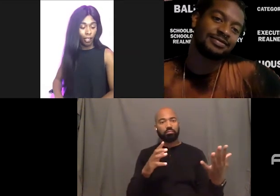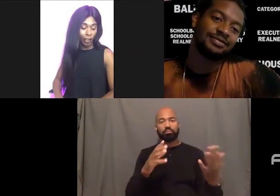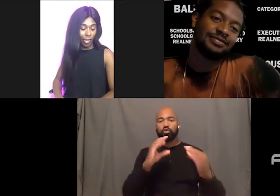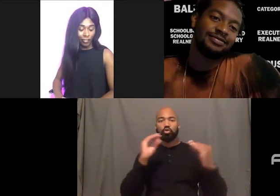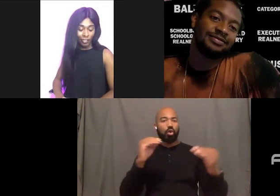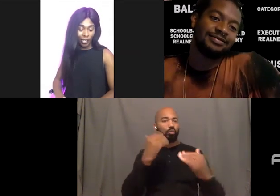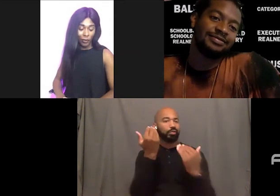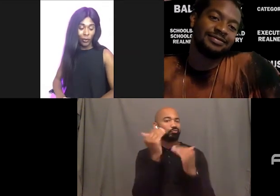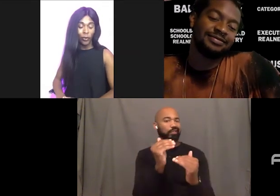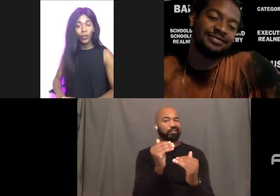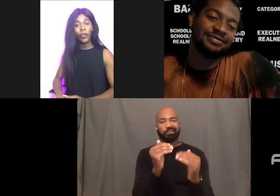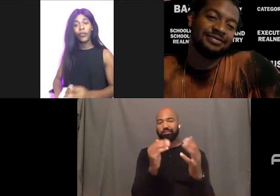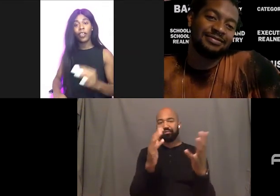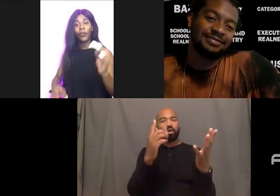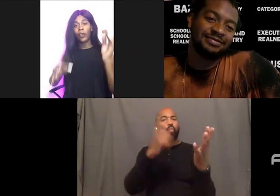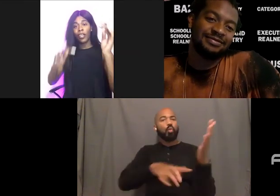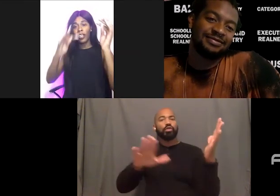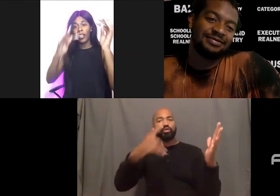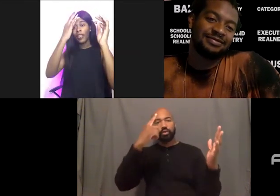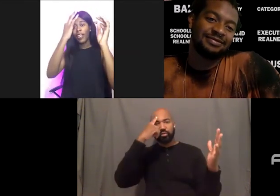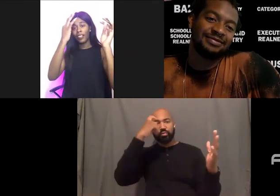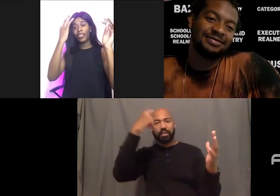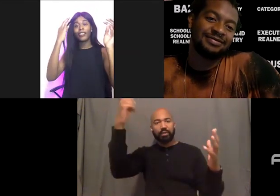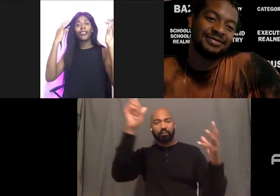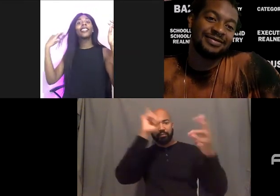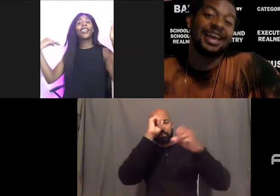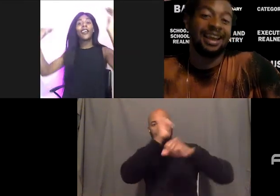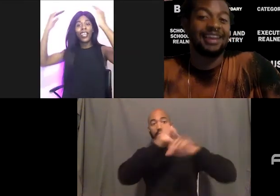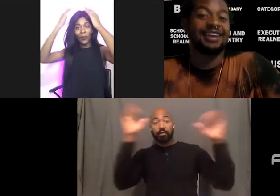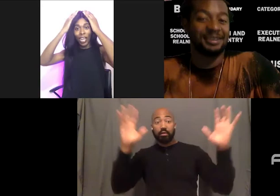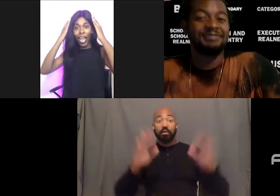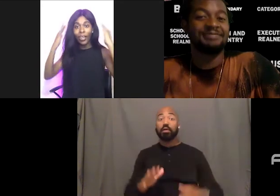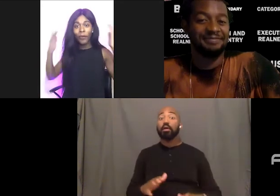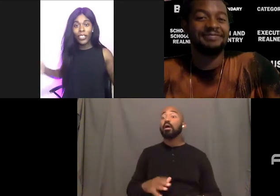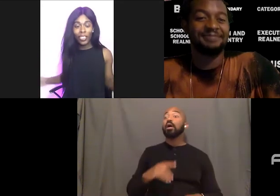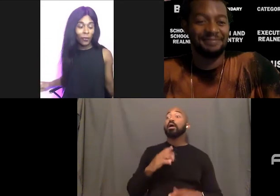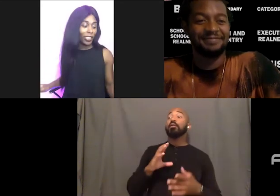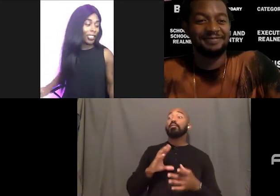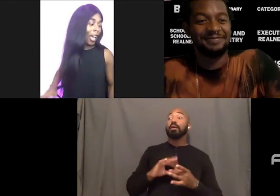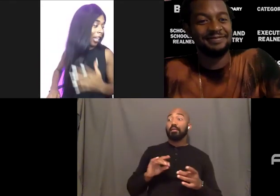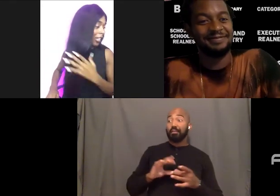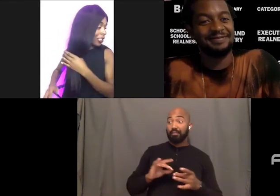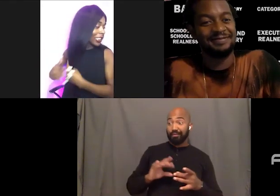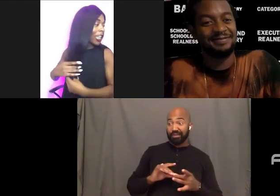Okay, so you and my friend will rape me after this for this. Okay. When I originally went to college